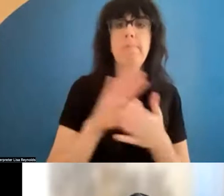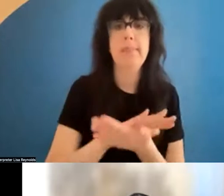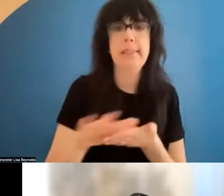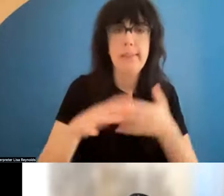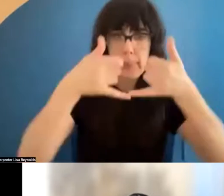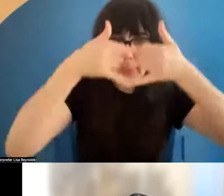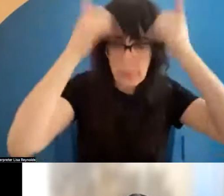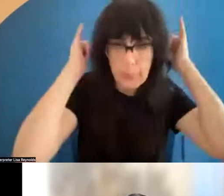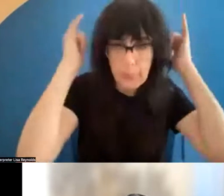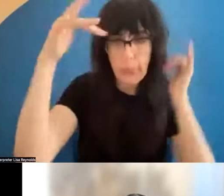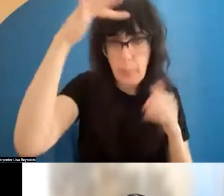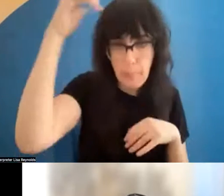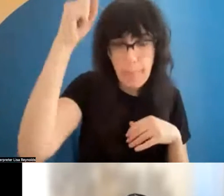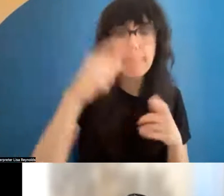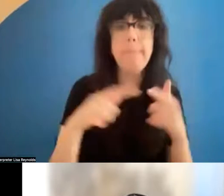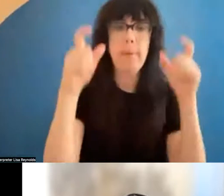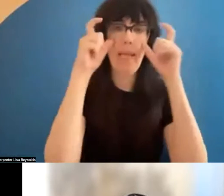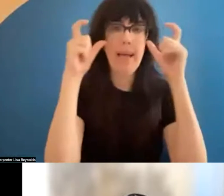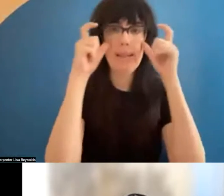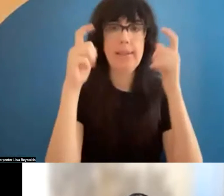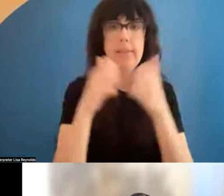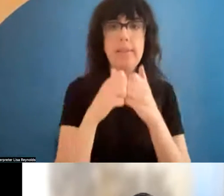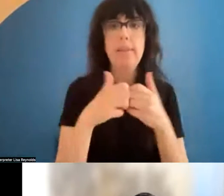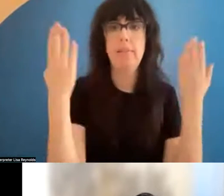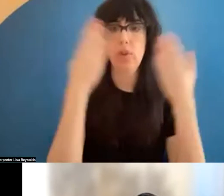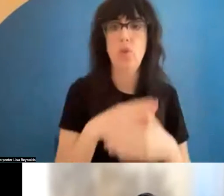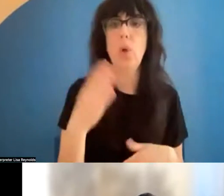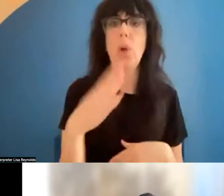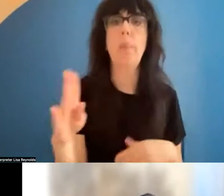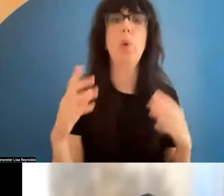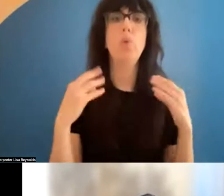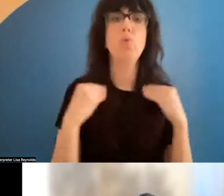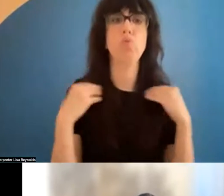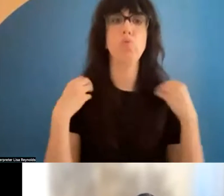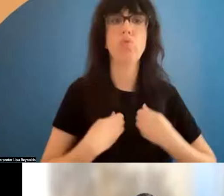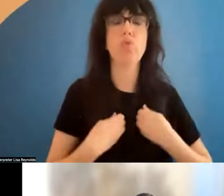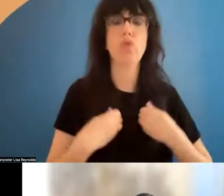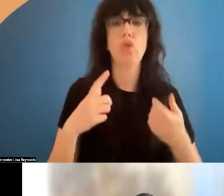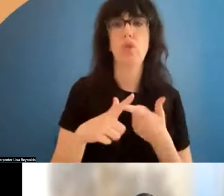bald head and I'm wearing glasses. I'm wearing dark blue collared